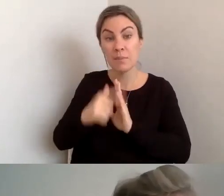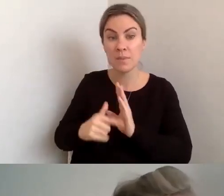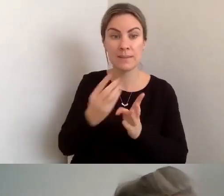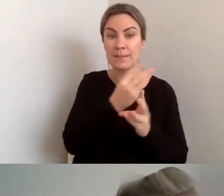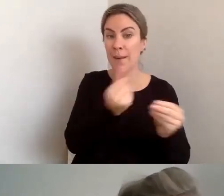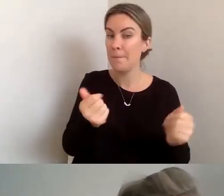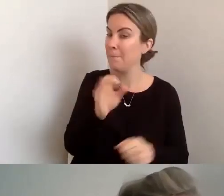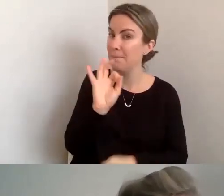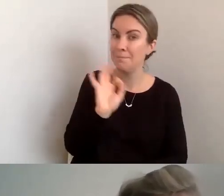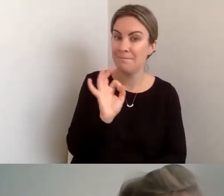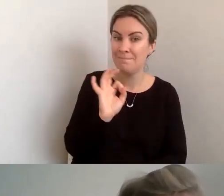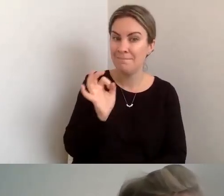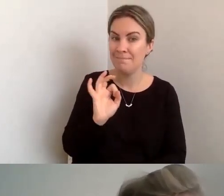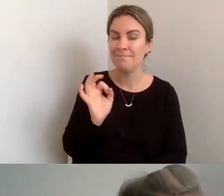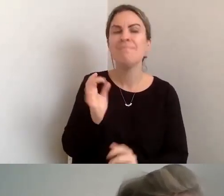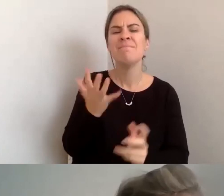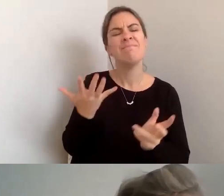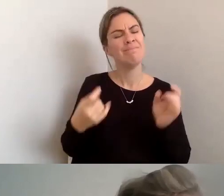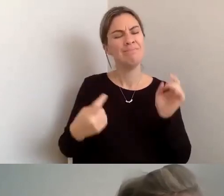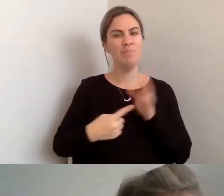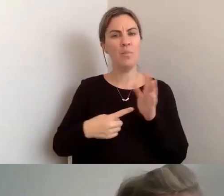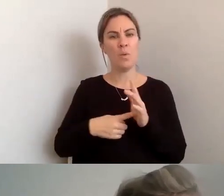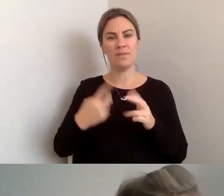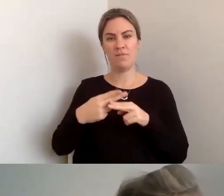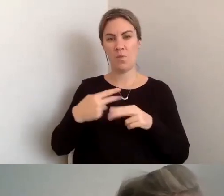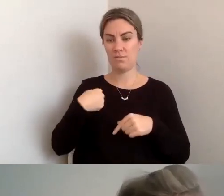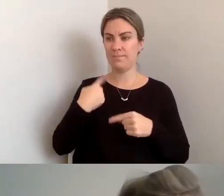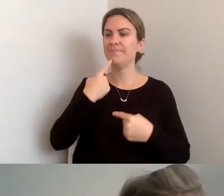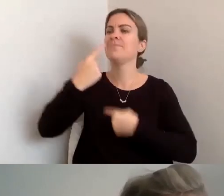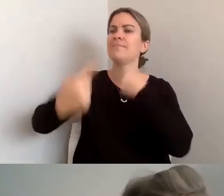So, yeah, I think it's important to make that person aware,